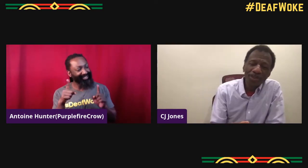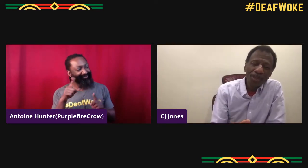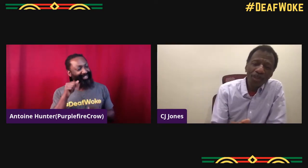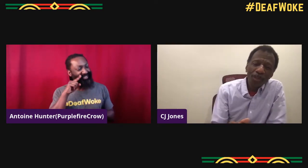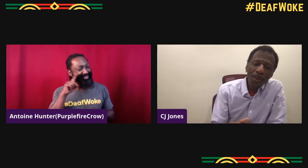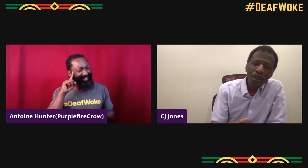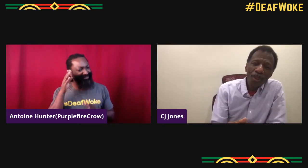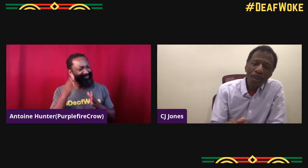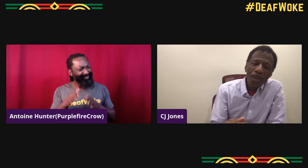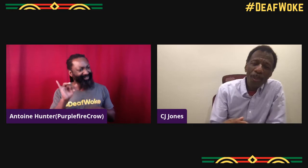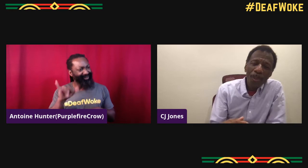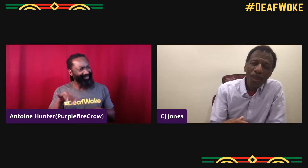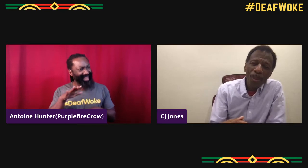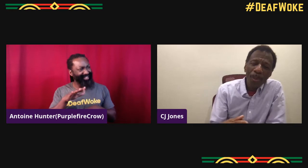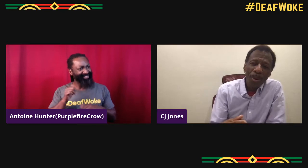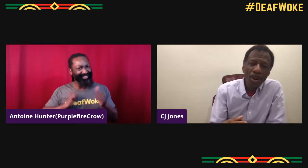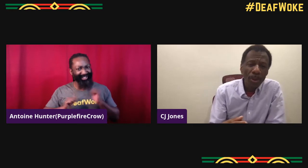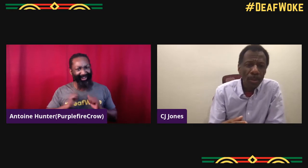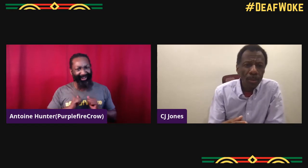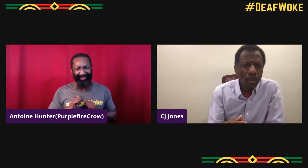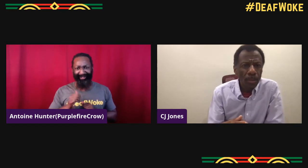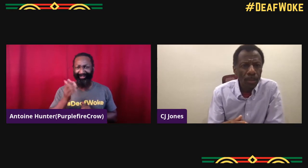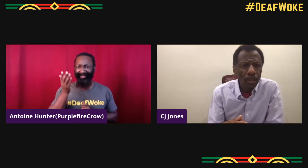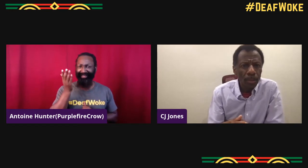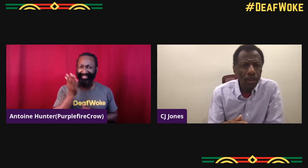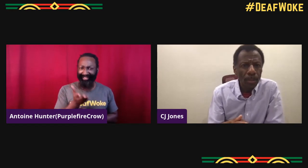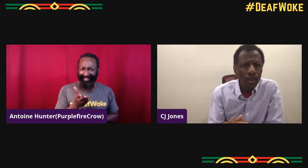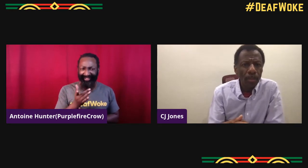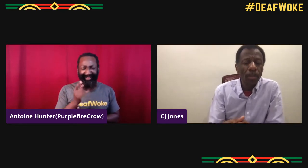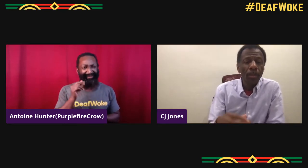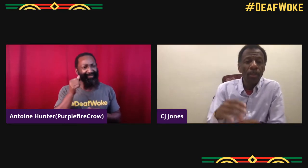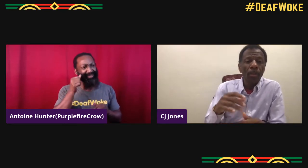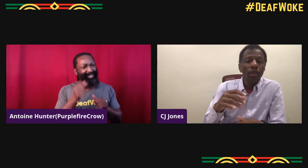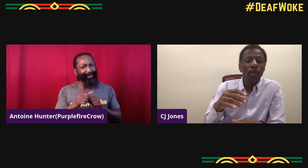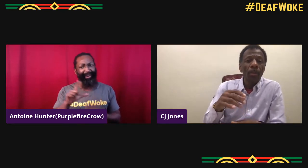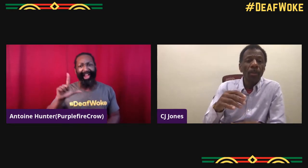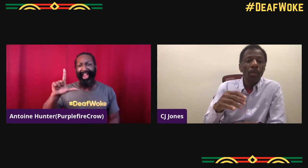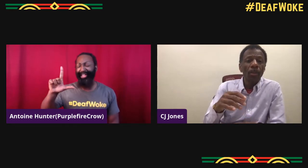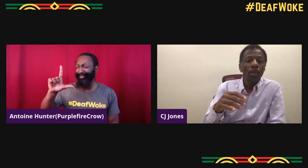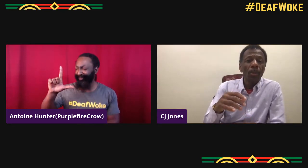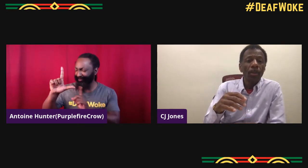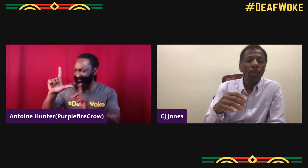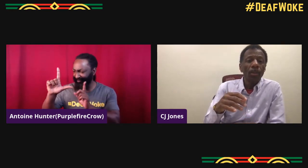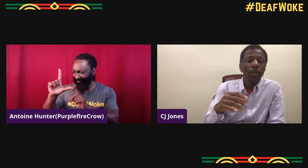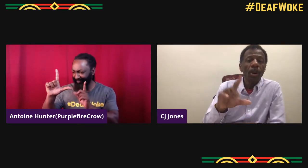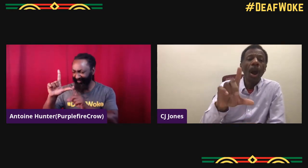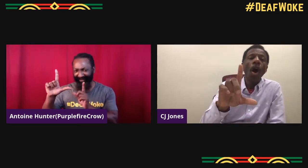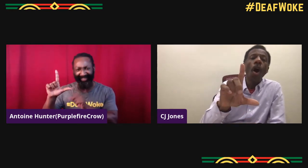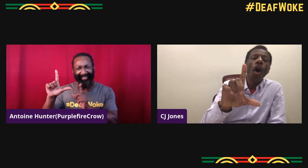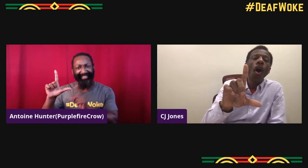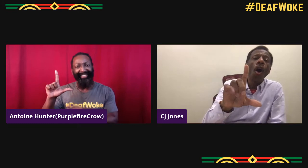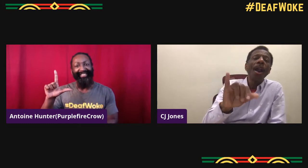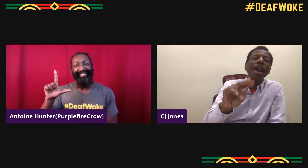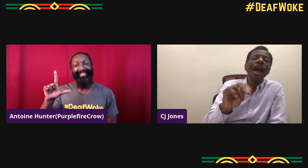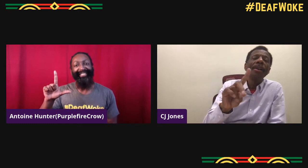And I remember seeing two different deaf people on that show. There was you and I remember somebody else